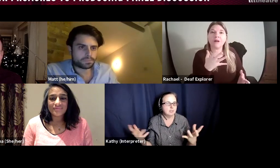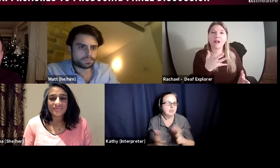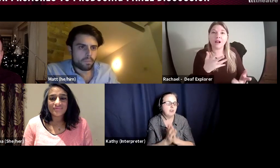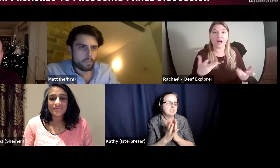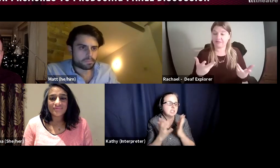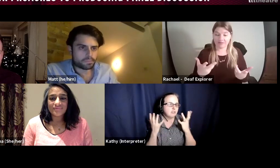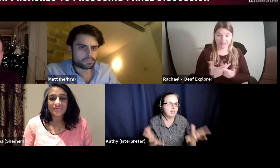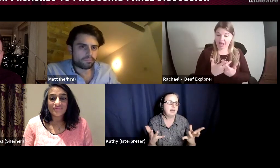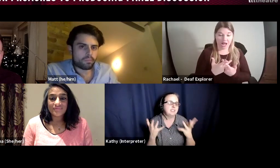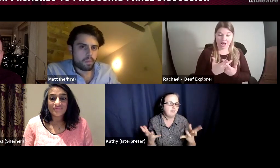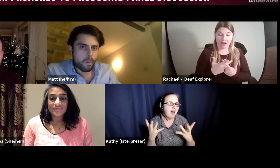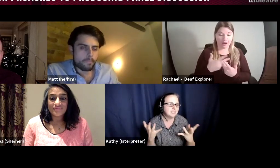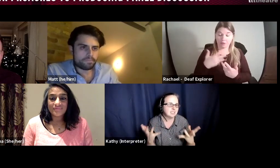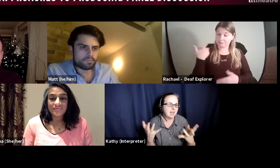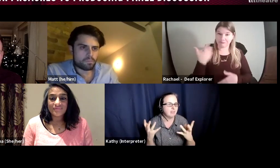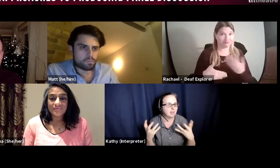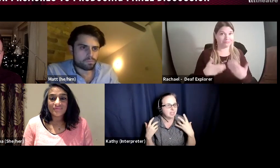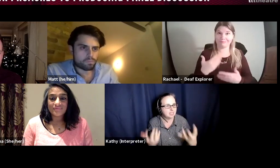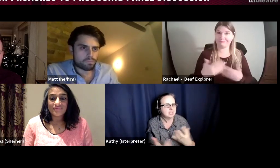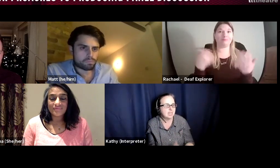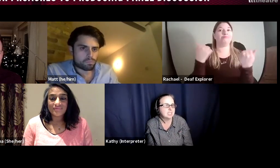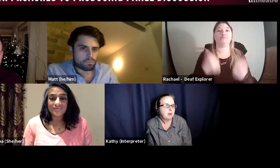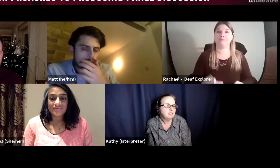there are these incredible deaf artists out there, they need to get exposure,